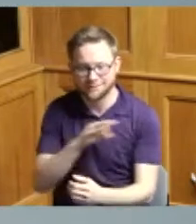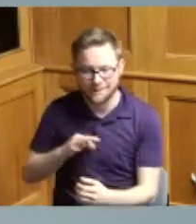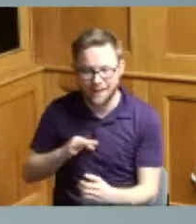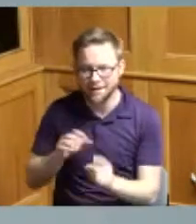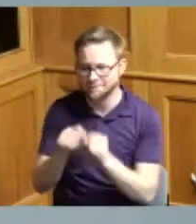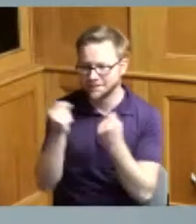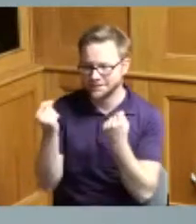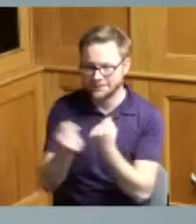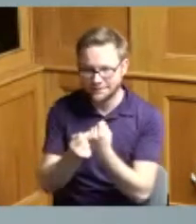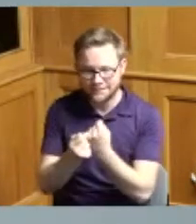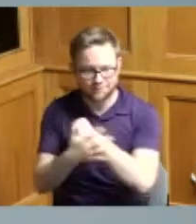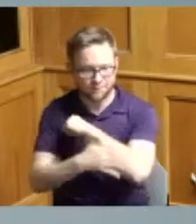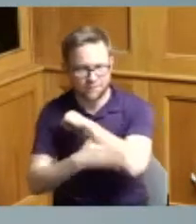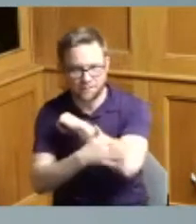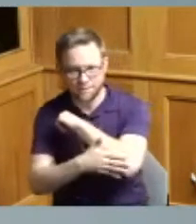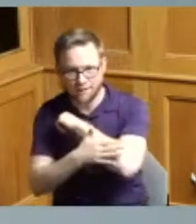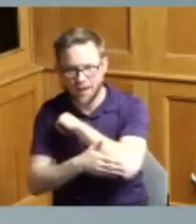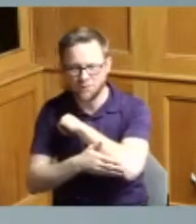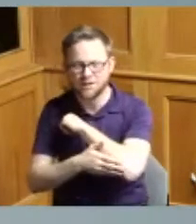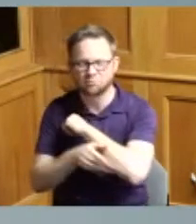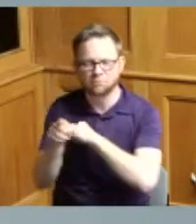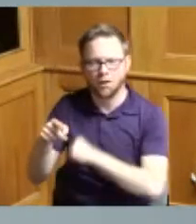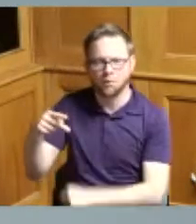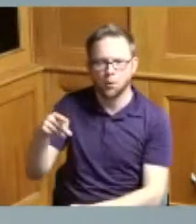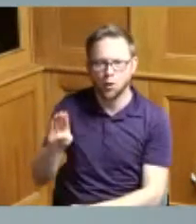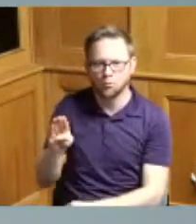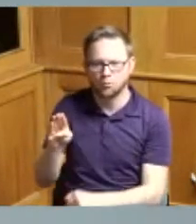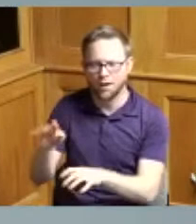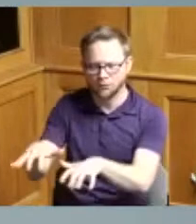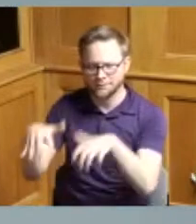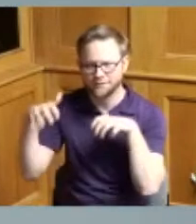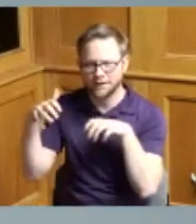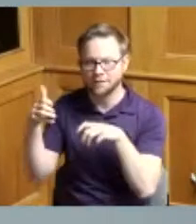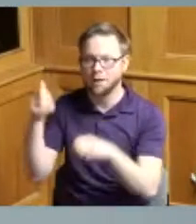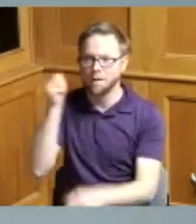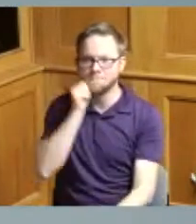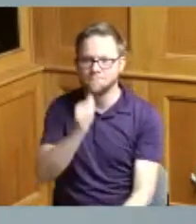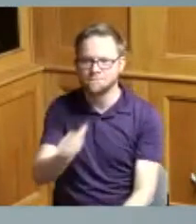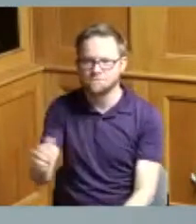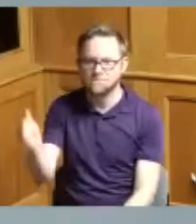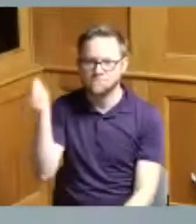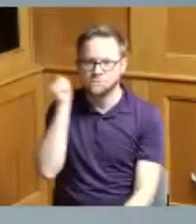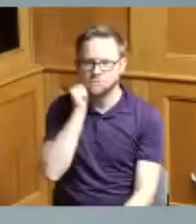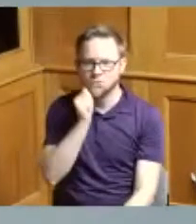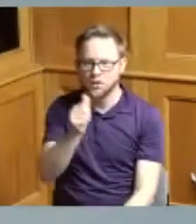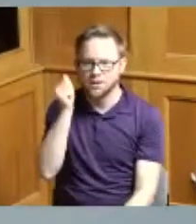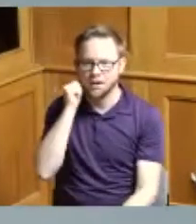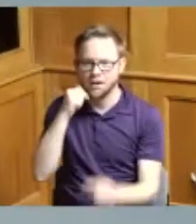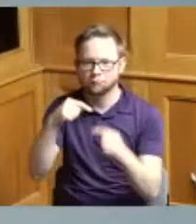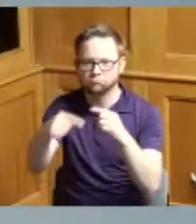county down at Paul Brown Stadium who does this every day throughout the year even when the when